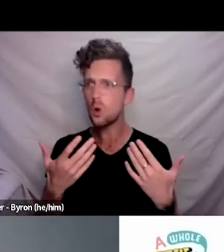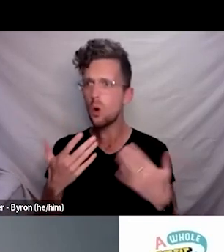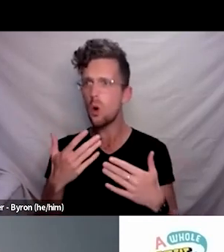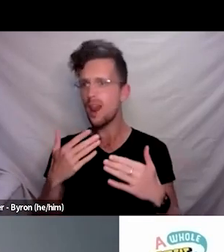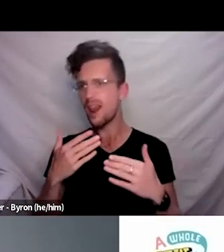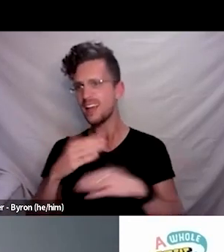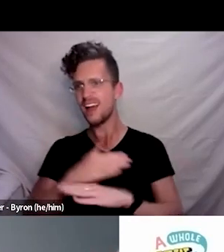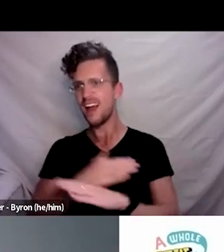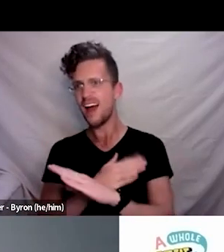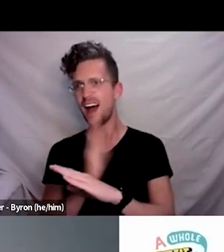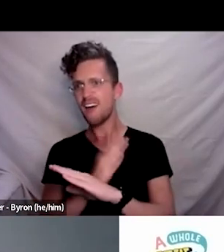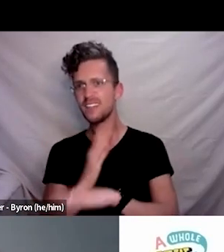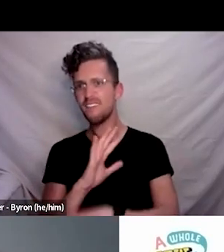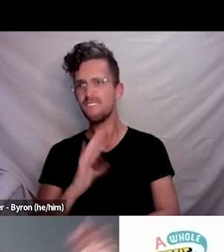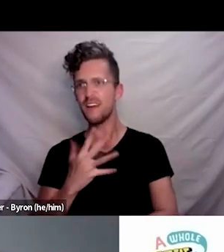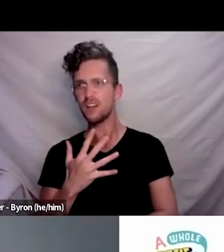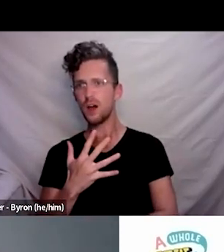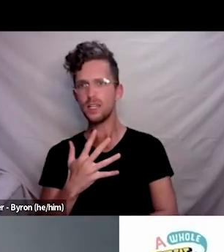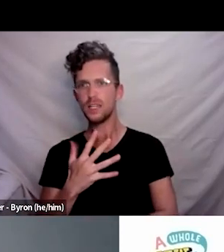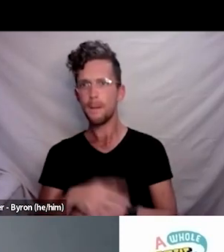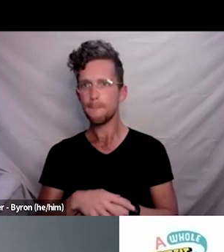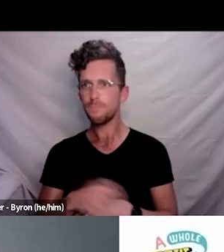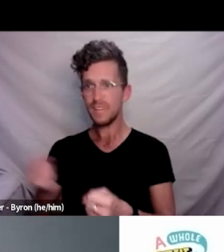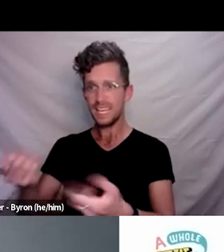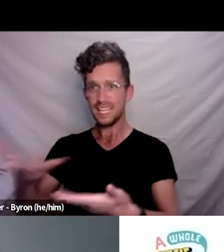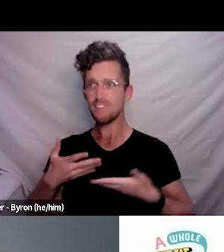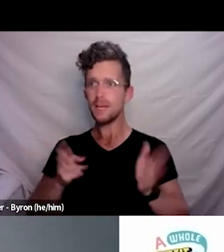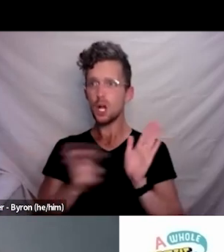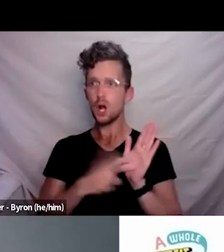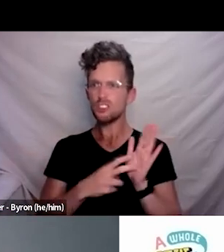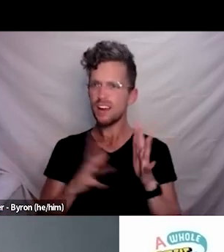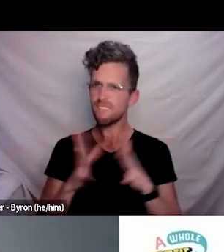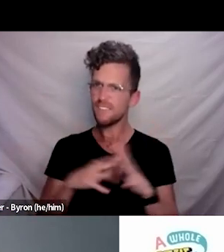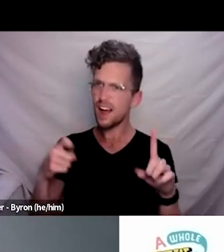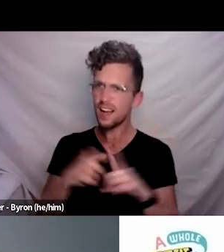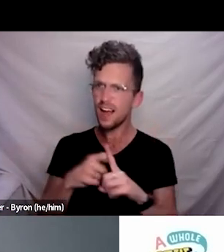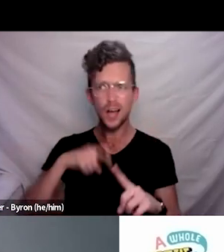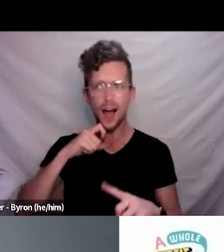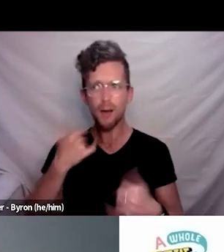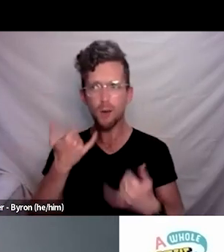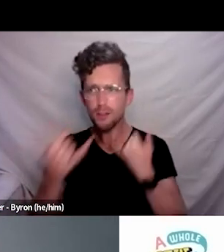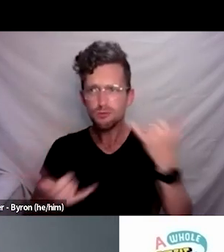but contract me Whaikaha, give me all the names I’ll ring everyone up and see if they’re okay. Because no one’s doing it.